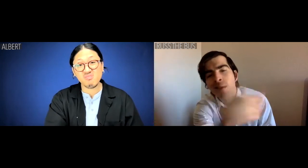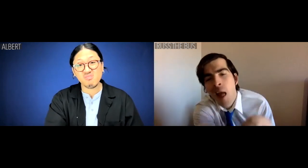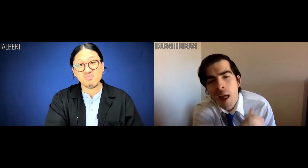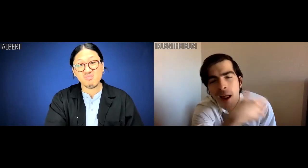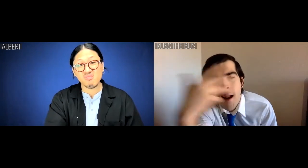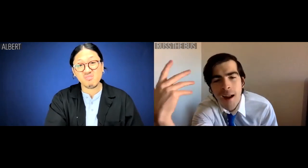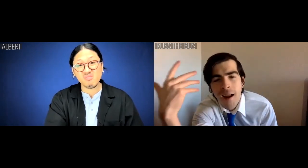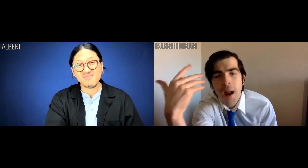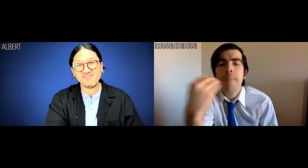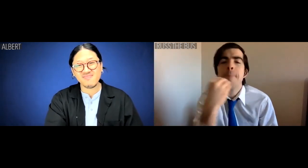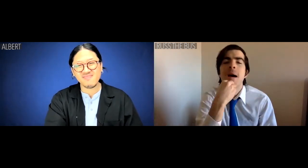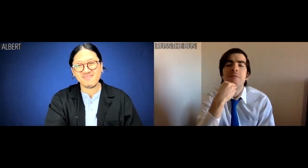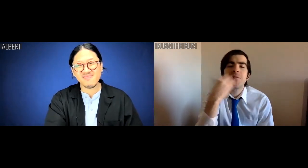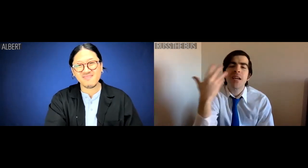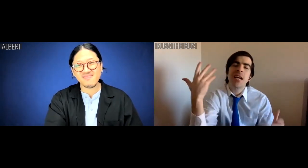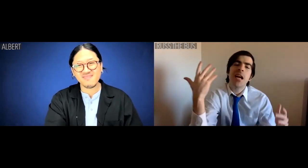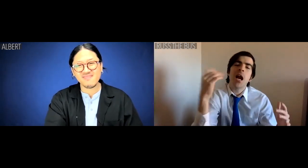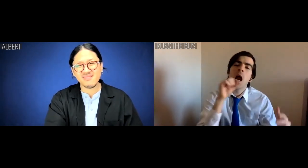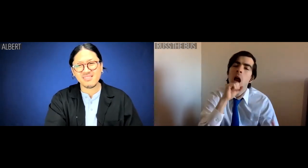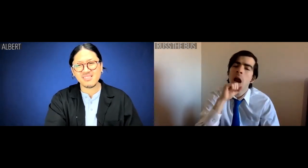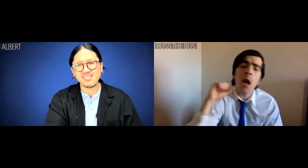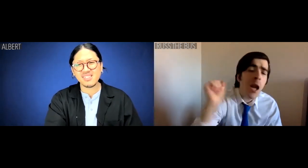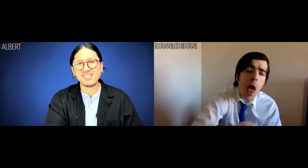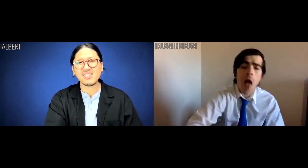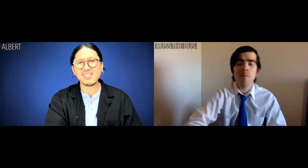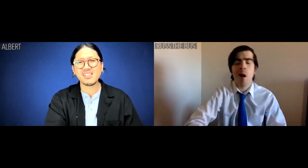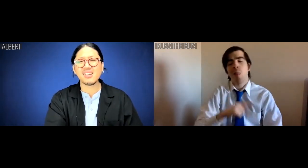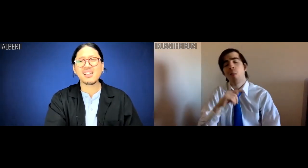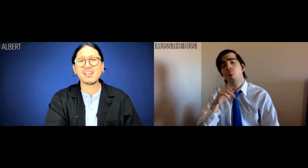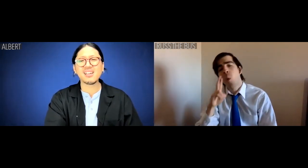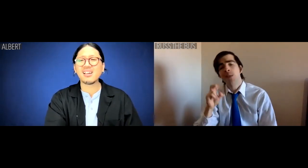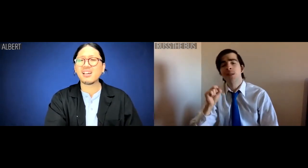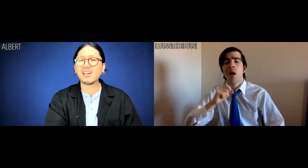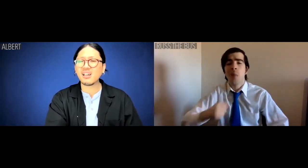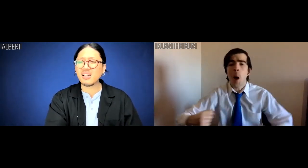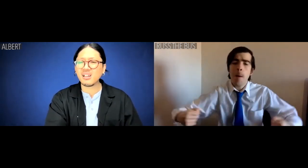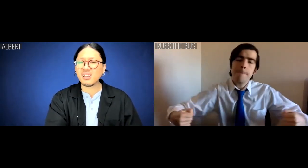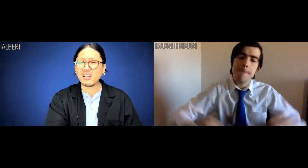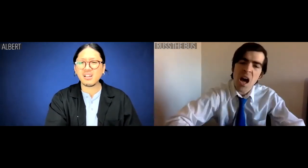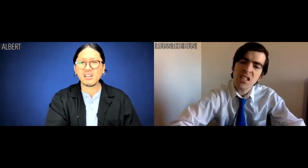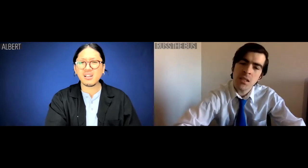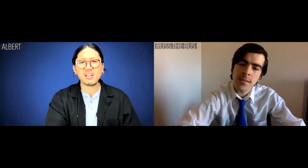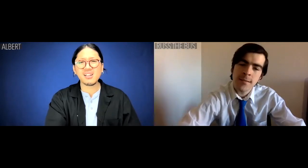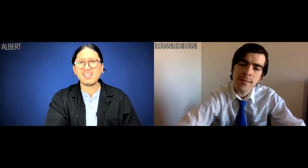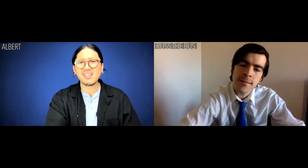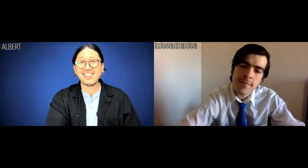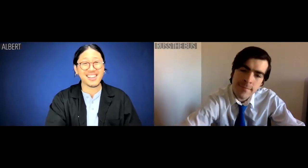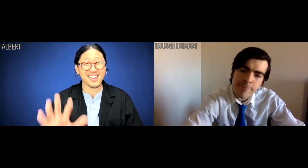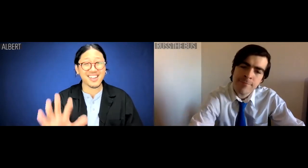Russ the Bus: Naaaah Melvin loves Russ the Bus.